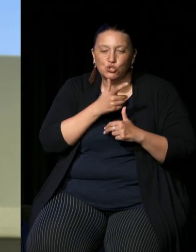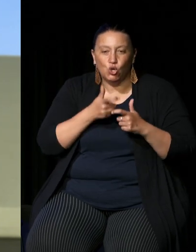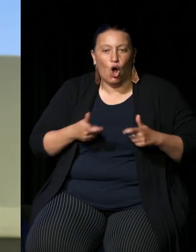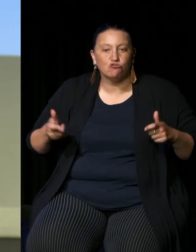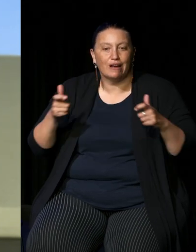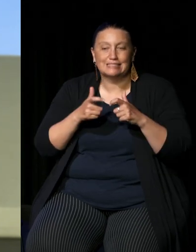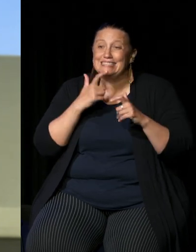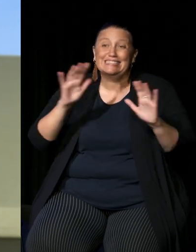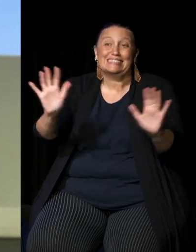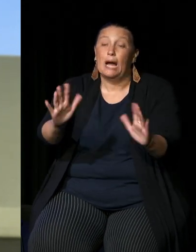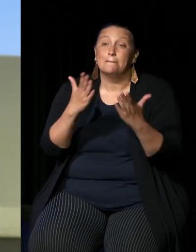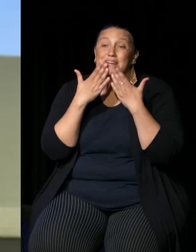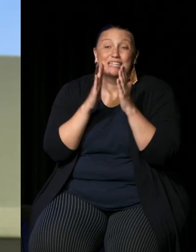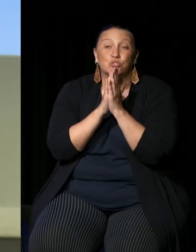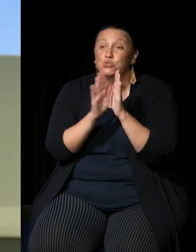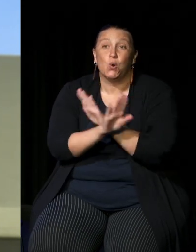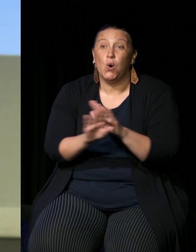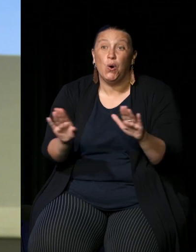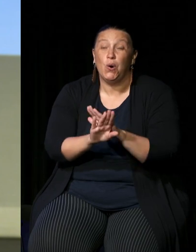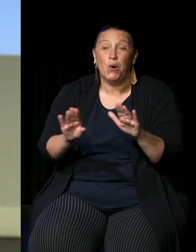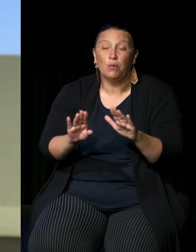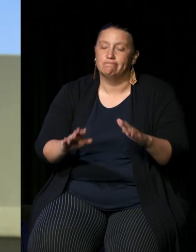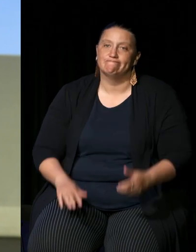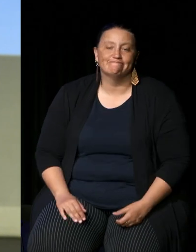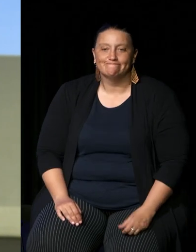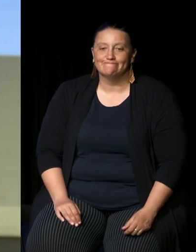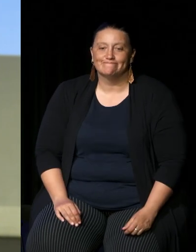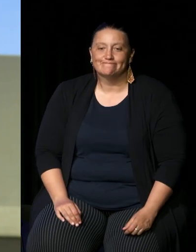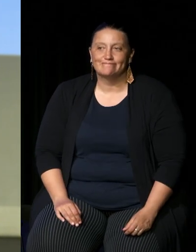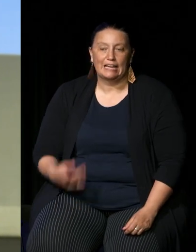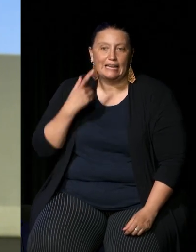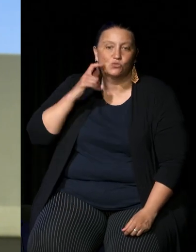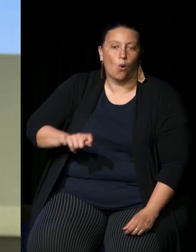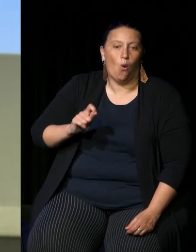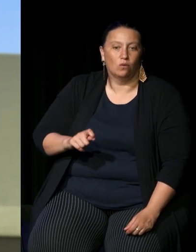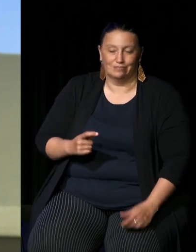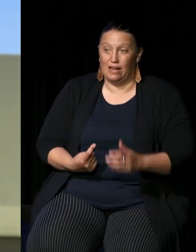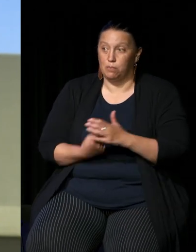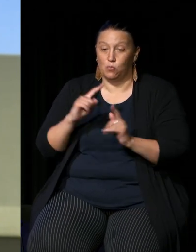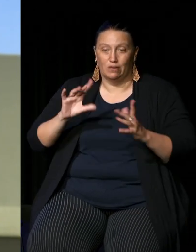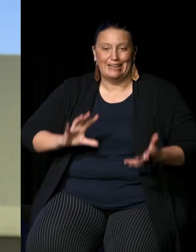going to we wouldn't have had some of that chaos you know we've had numerous examples of where